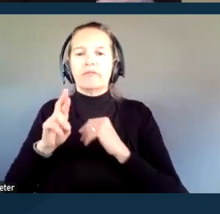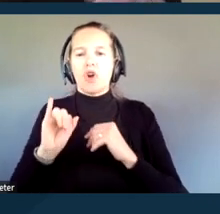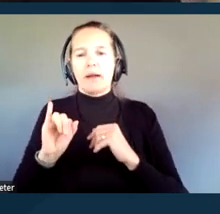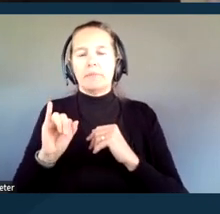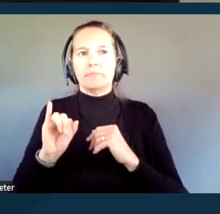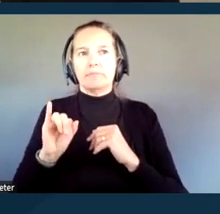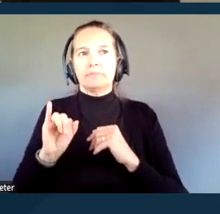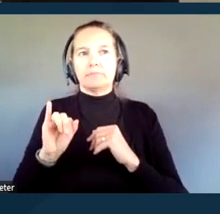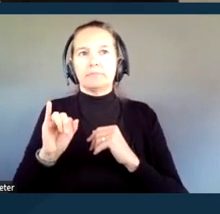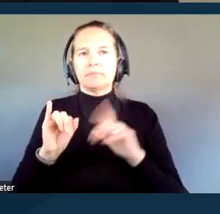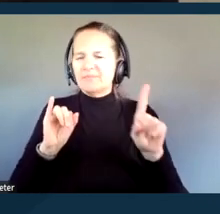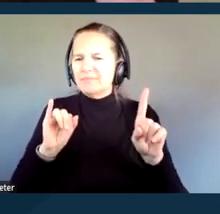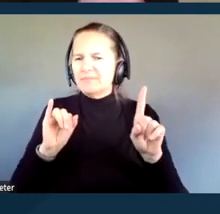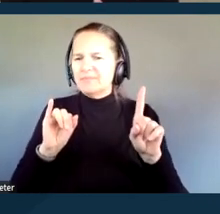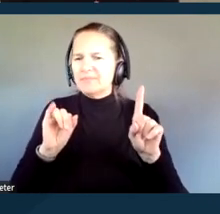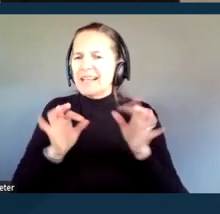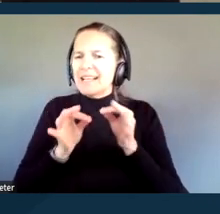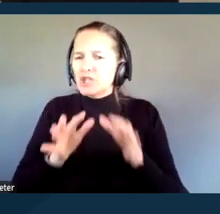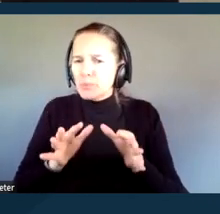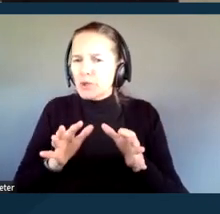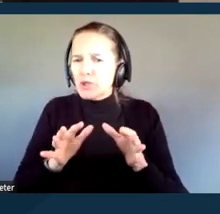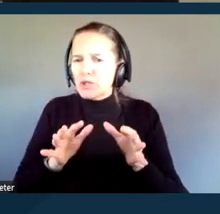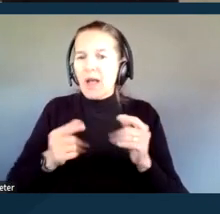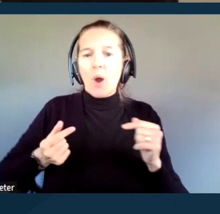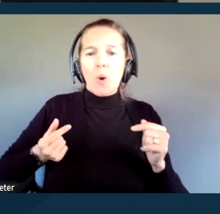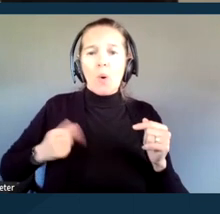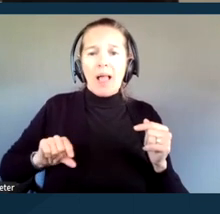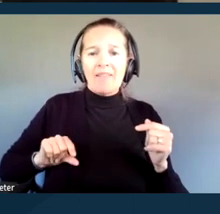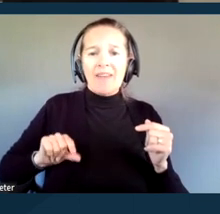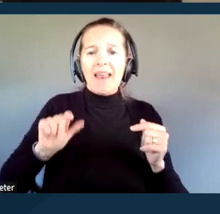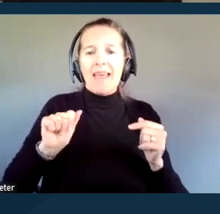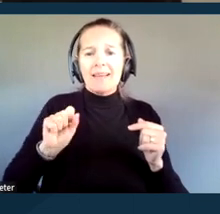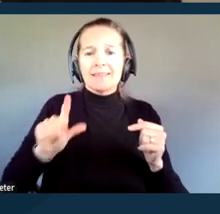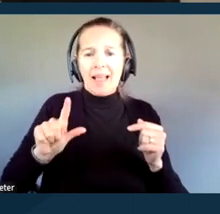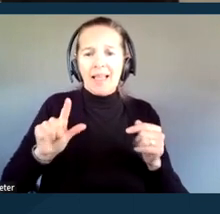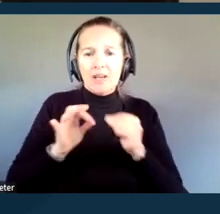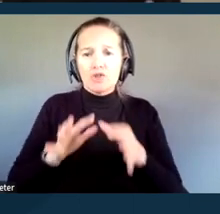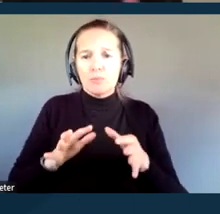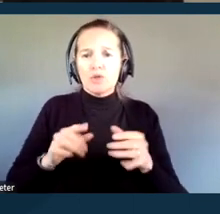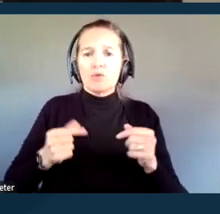and by interpreters, qualified ASL interpreters, qualified oral interpreters,